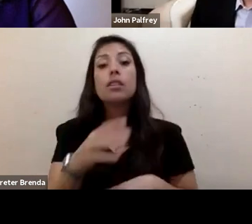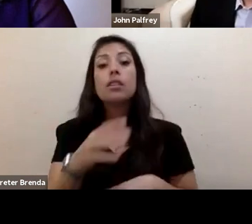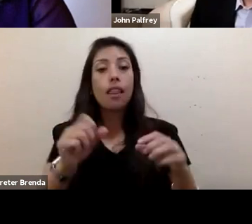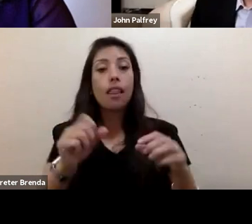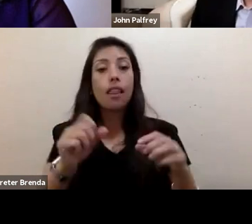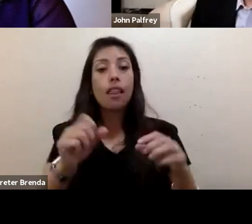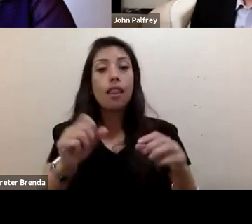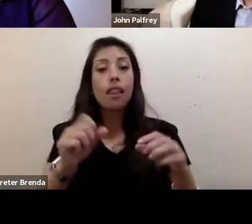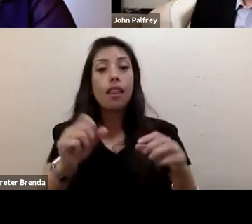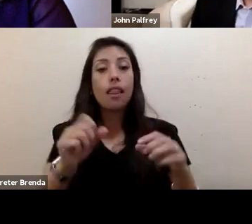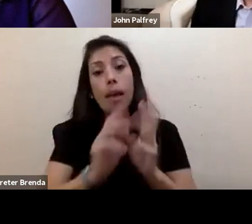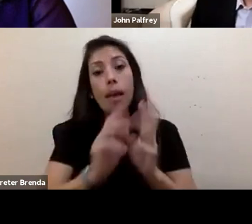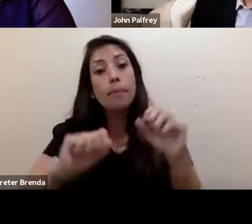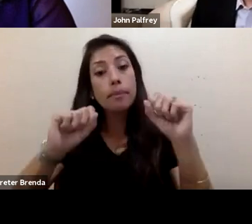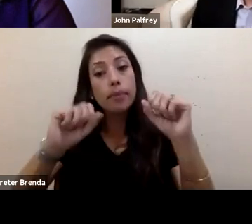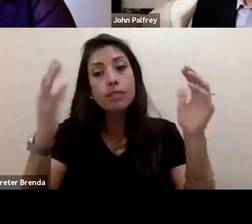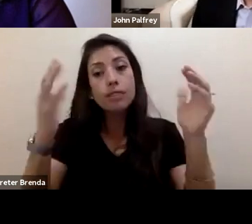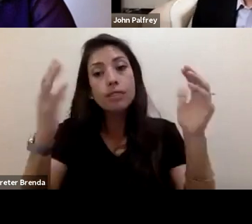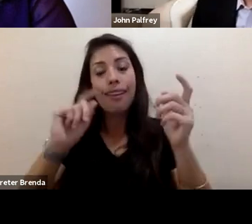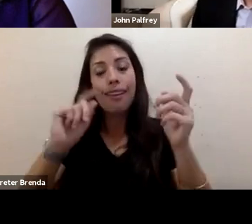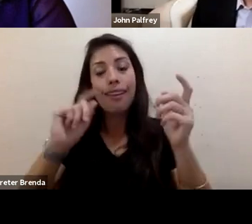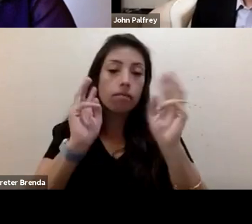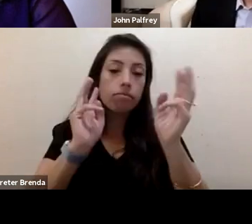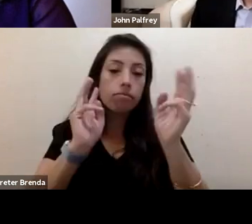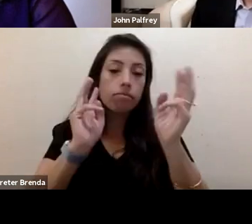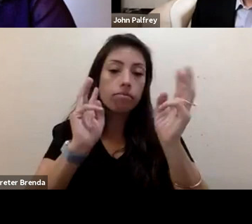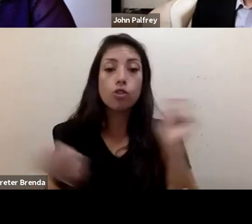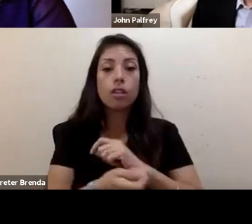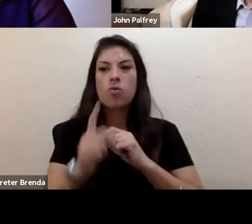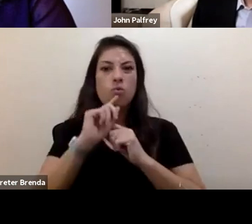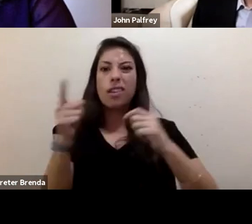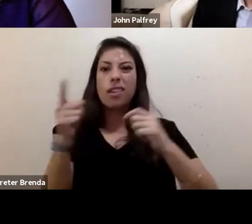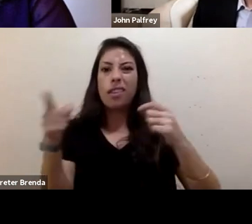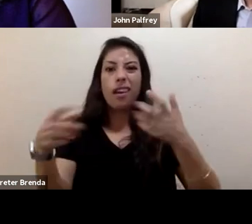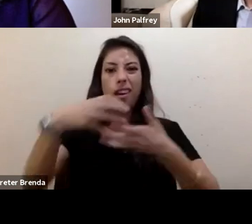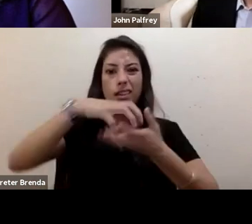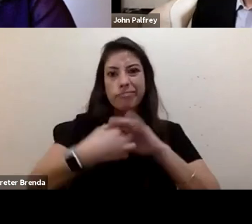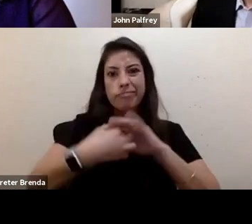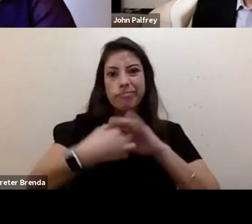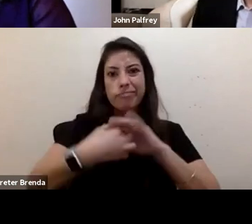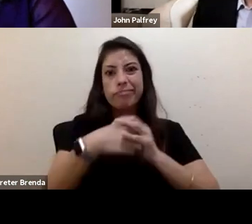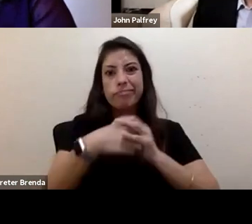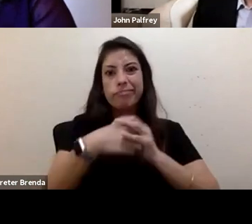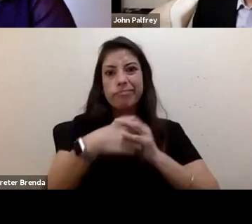and the risk, they intertwine whether we're talking globally or your neighborhood that you live in.